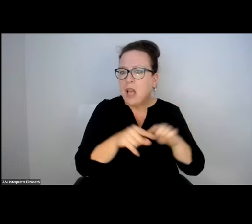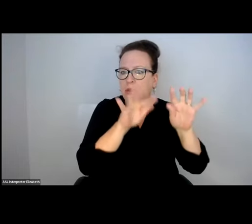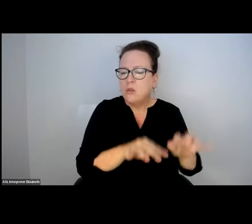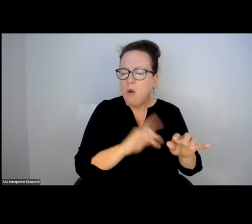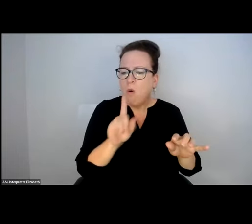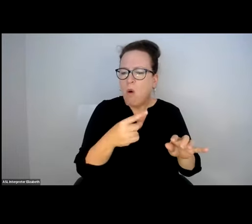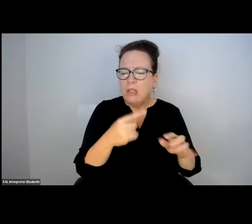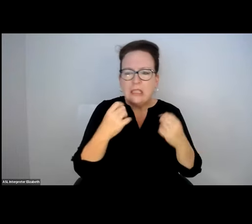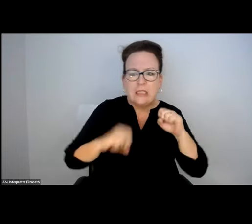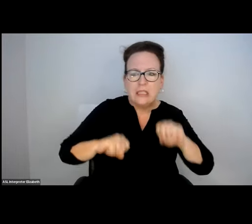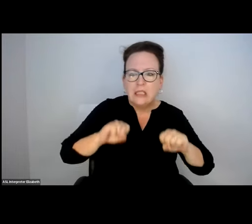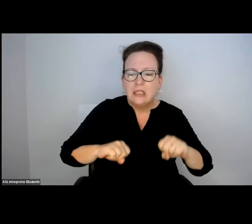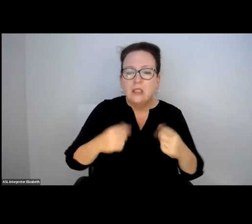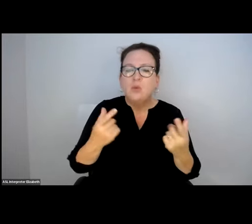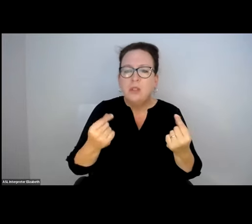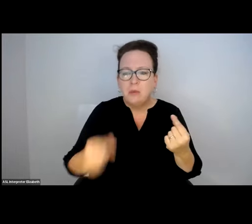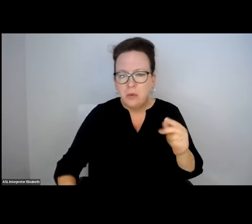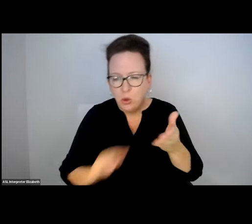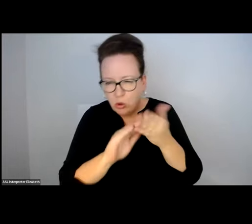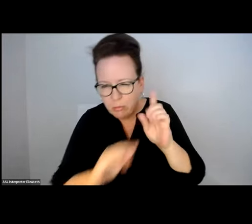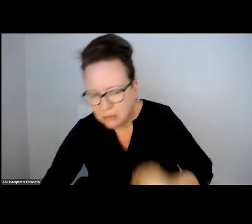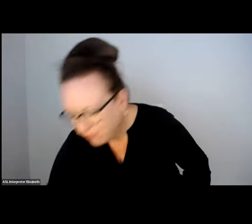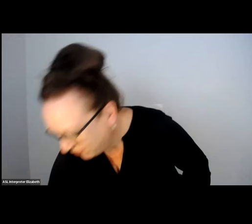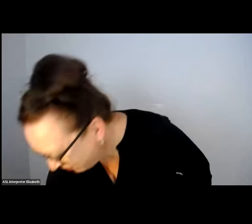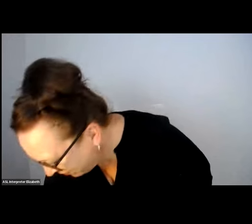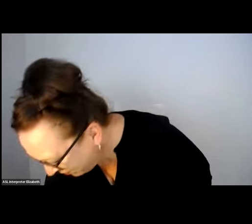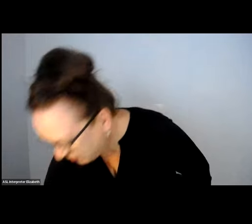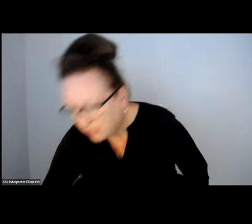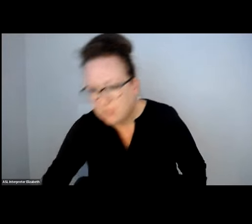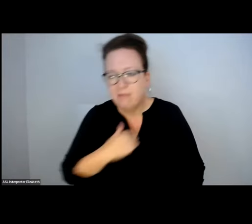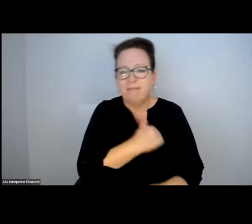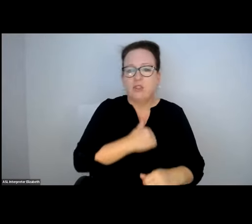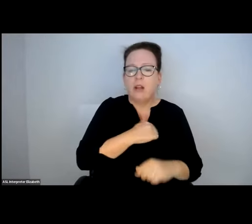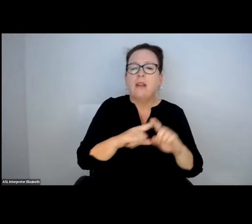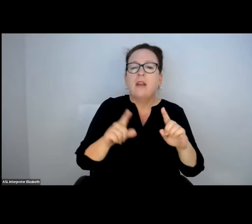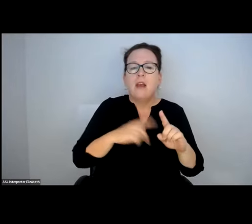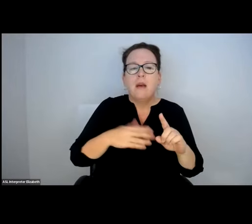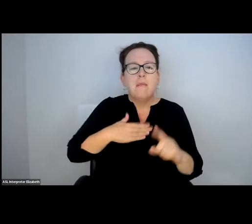HAVE TO FIND OUT WHERE TO WAIT. THERE IS NO THERE AND NO BUS STOP SIGN. WHAT ARE YOU SUPPOSED TO DO THEN?